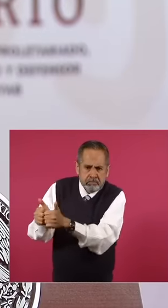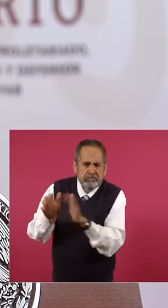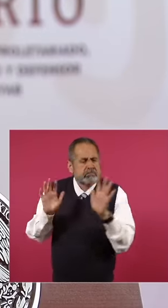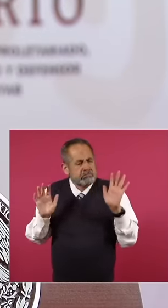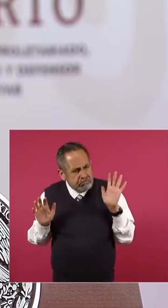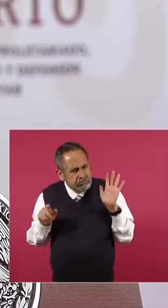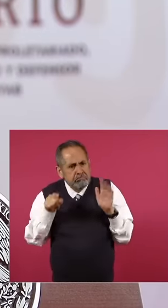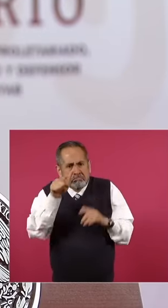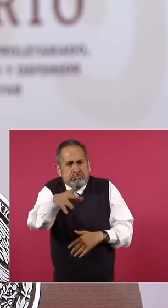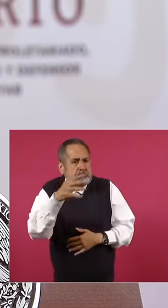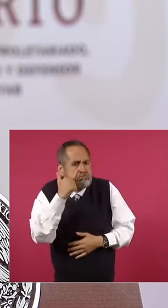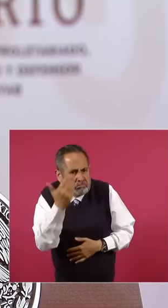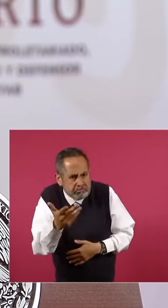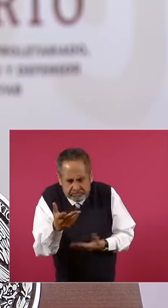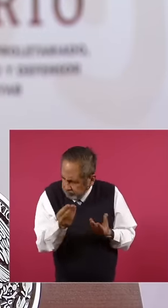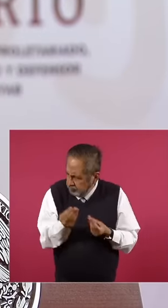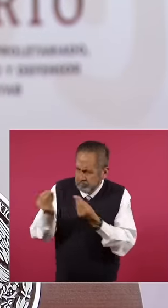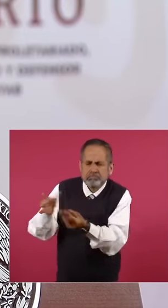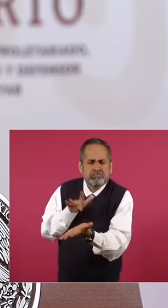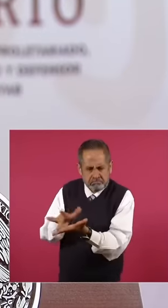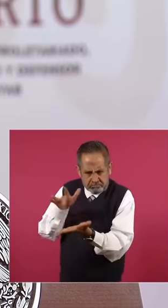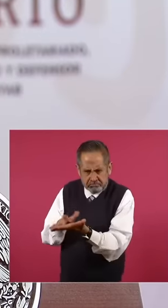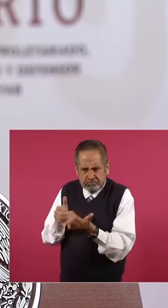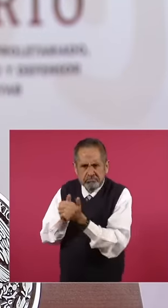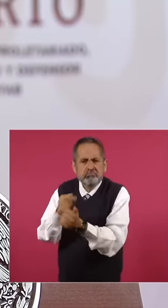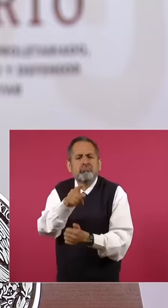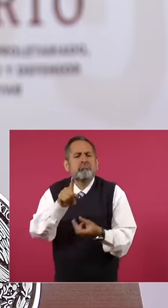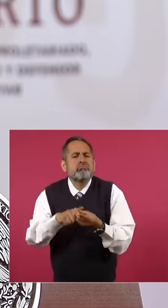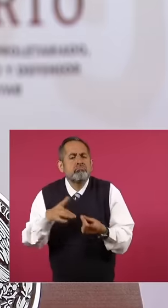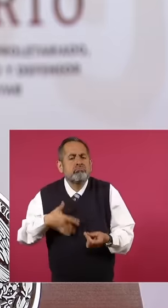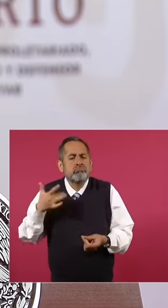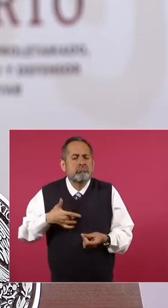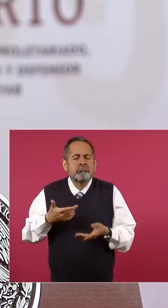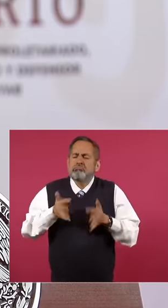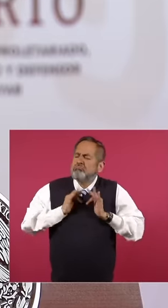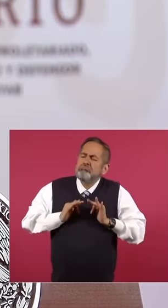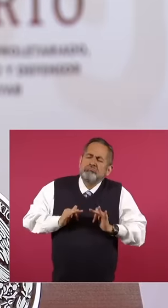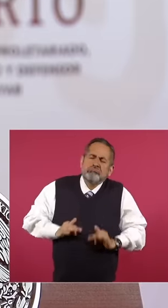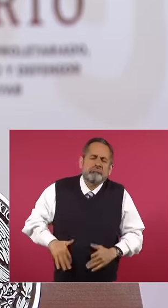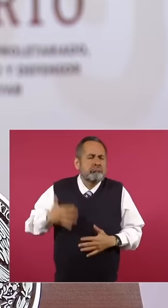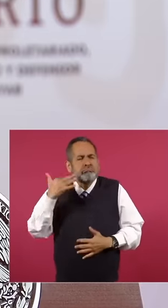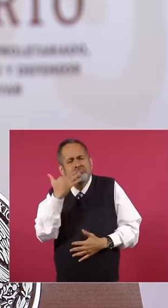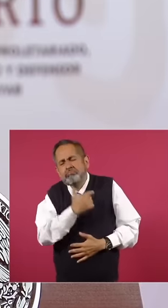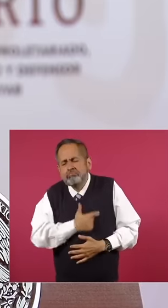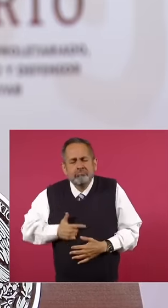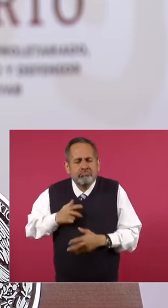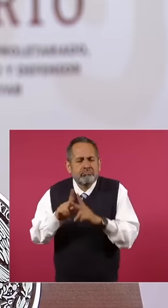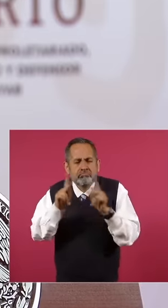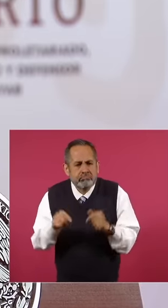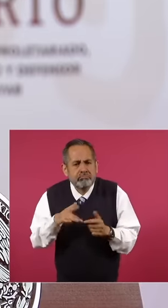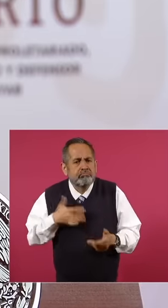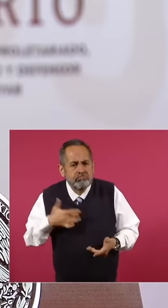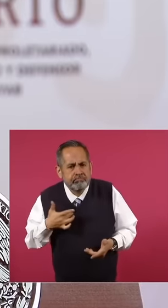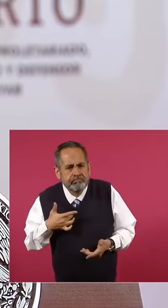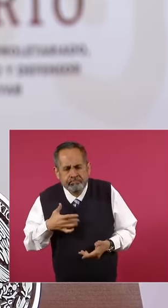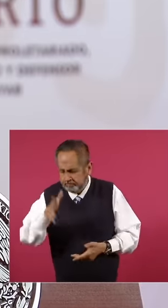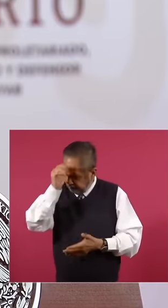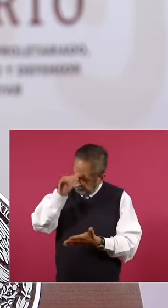he wants to be, where he feels very comfortable, very happy in peace. I support him and if that place were not